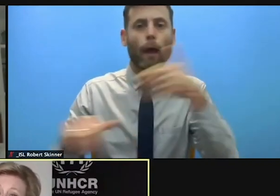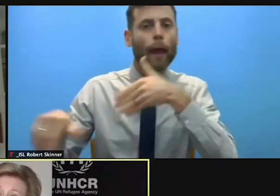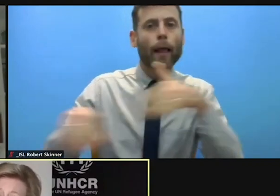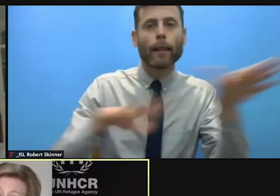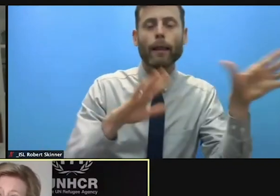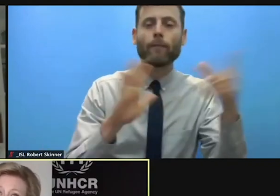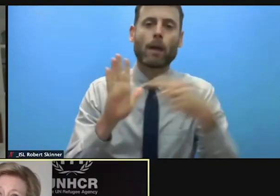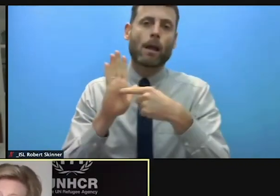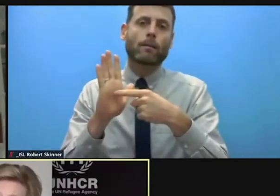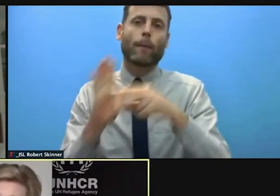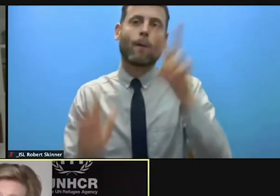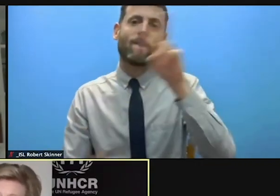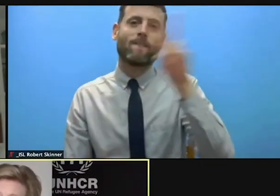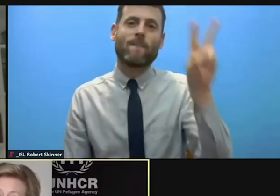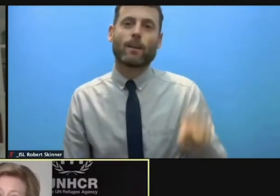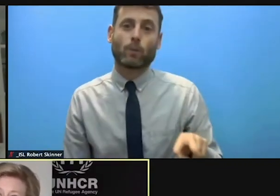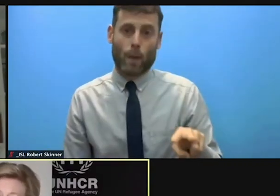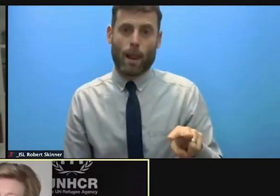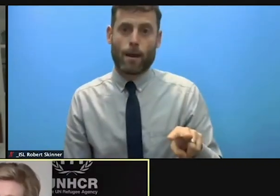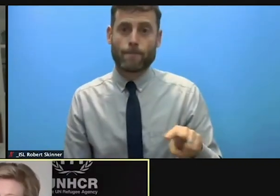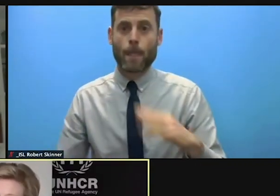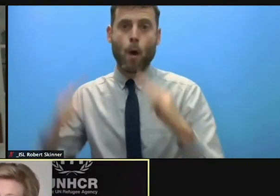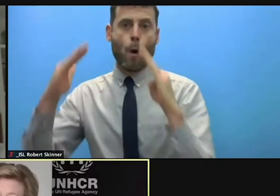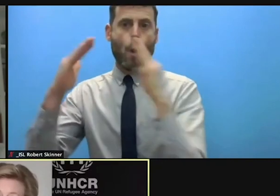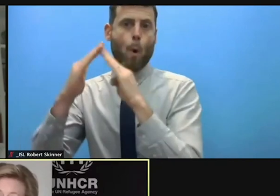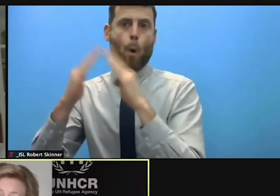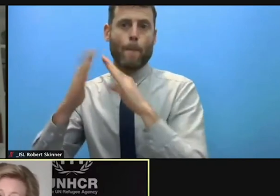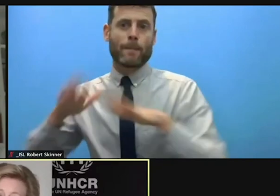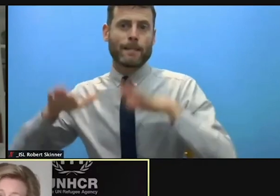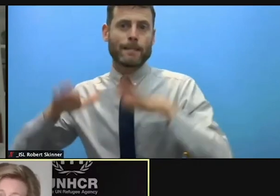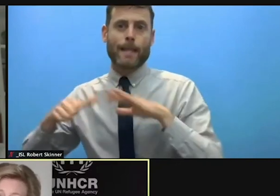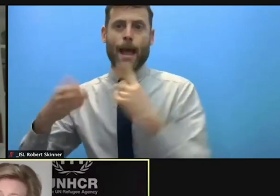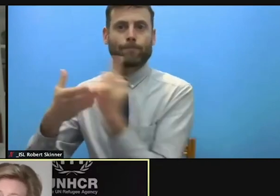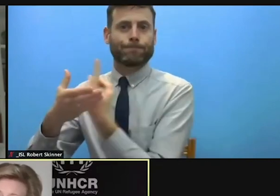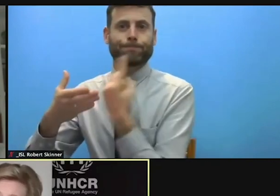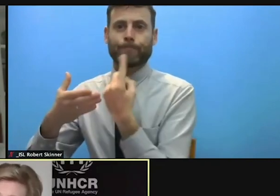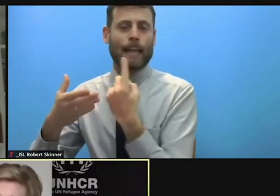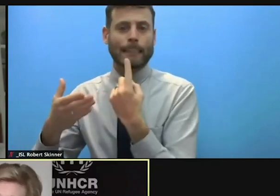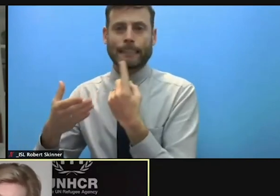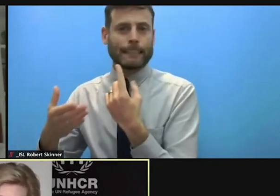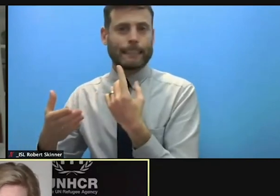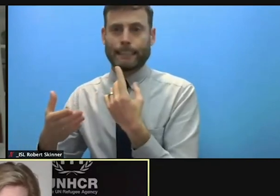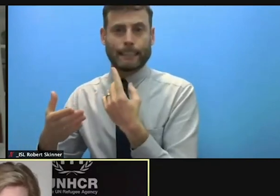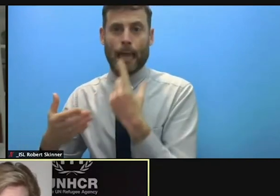alone. They're very vulnerable, children are vulnerable so we see high rises in trafficking.